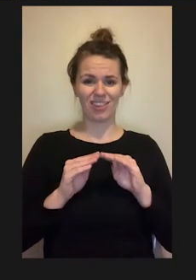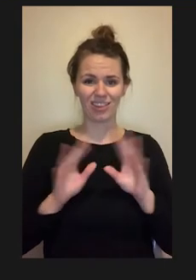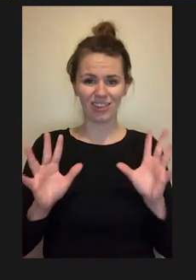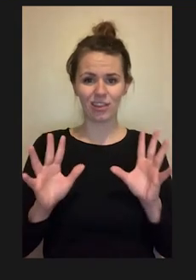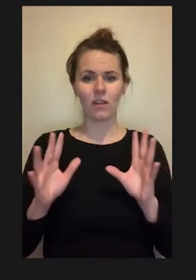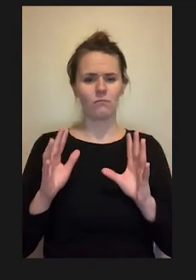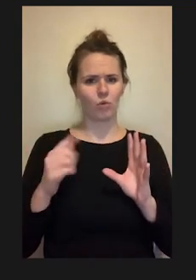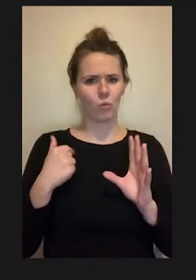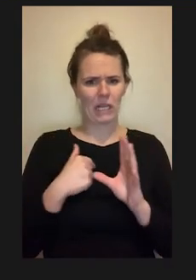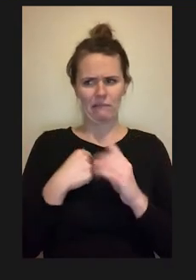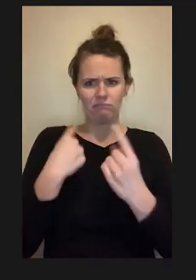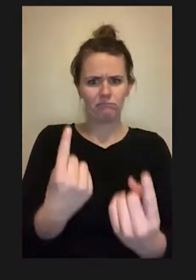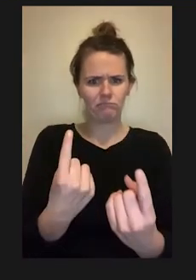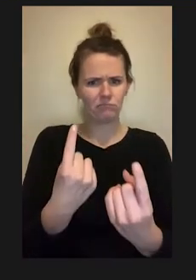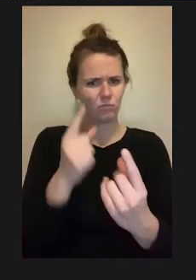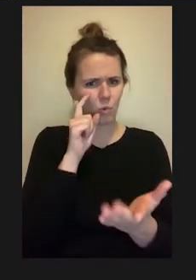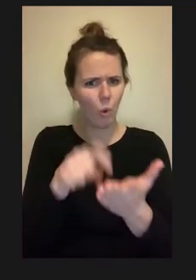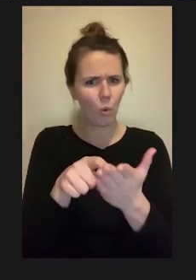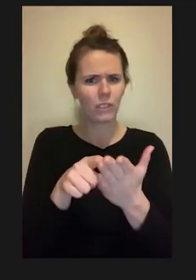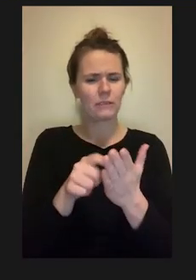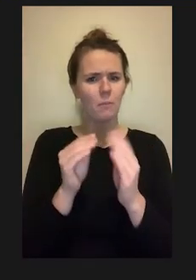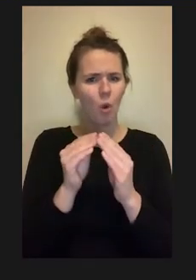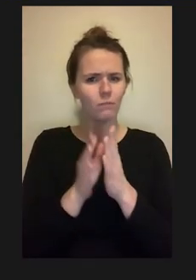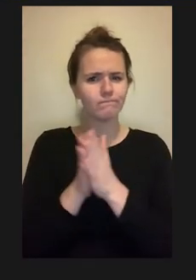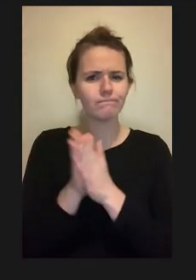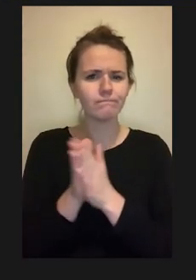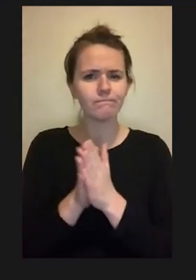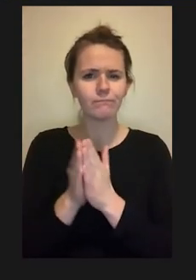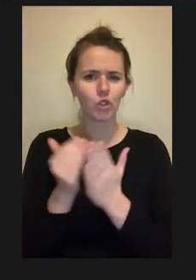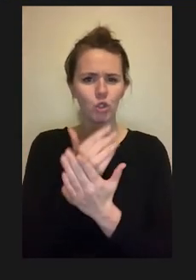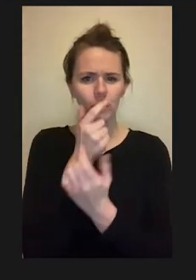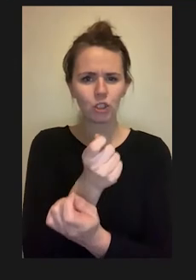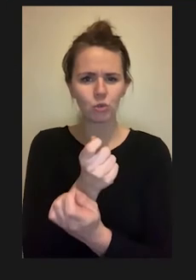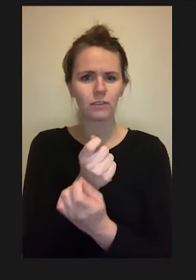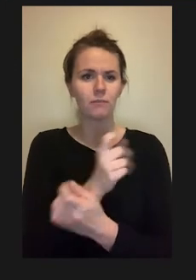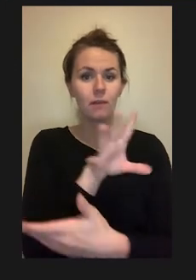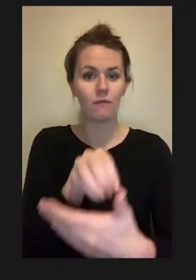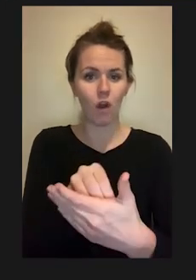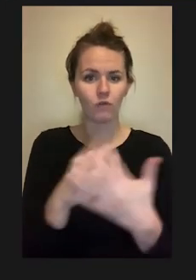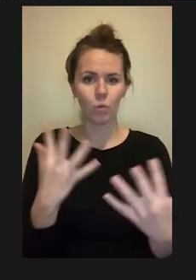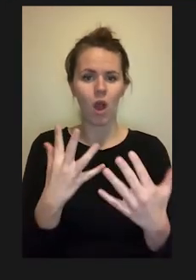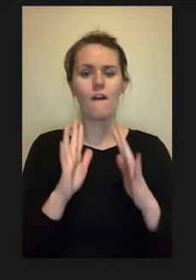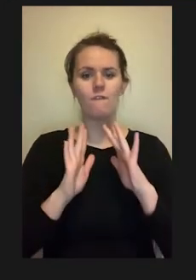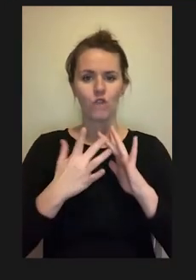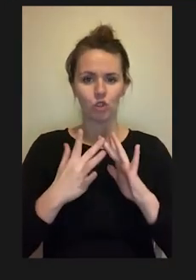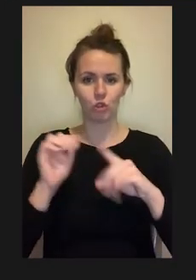renewed interest in providing virtual training using virtual reality.